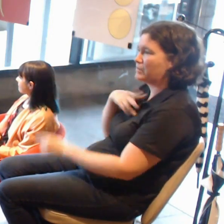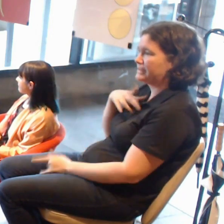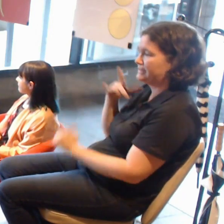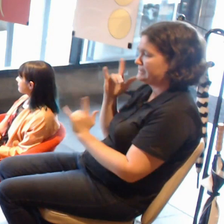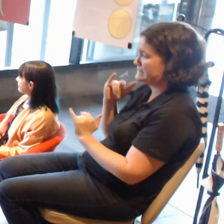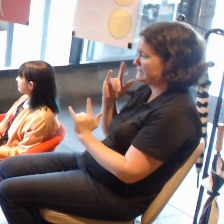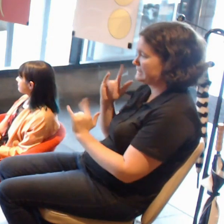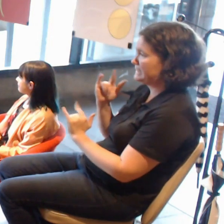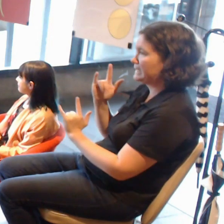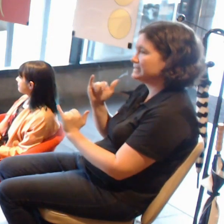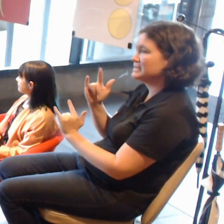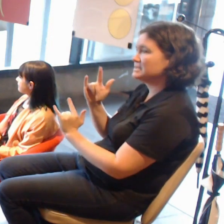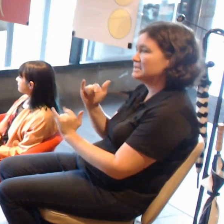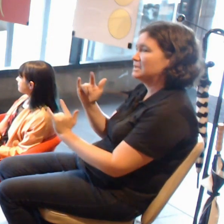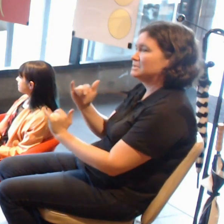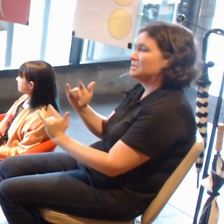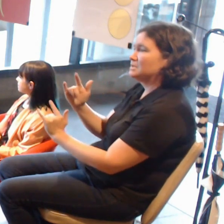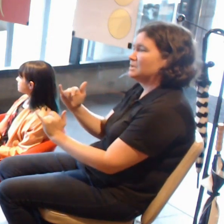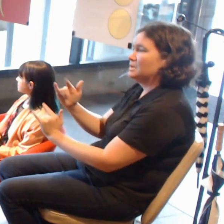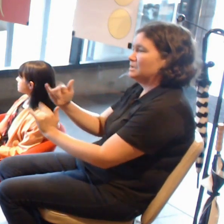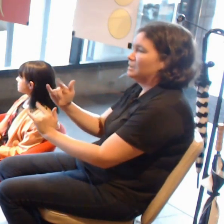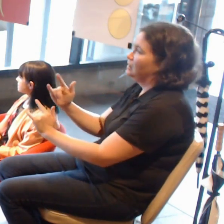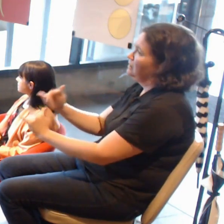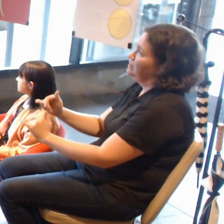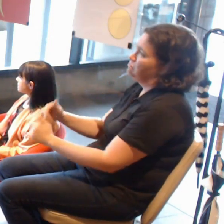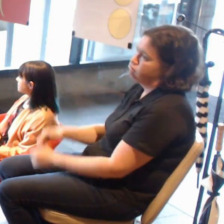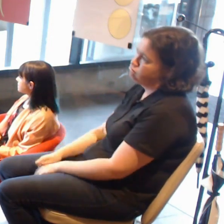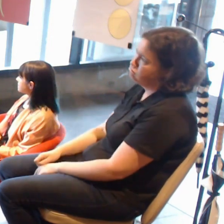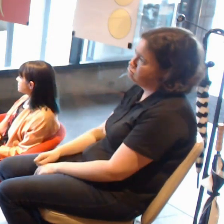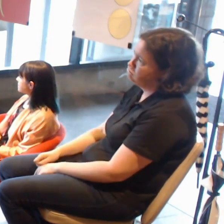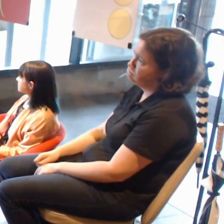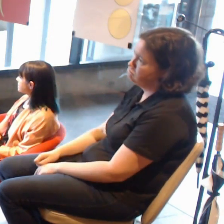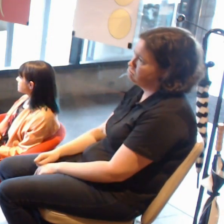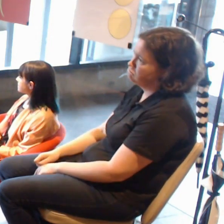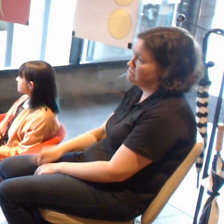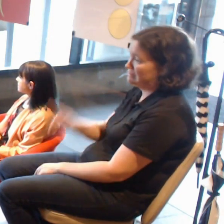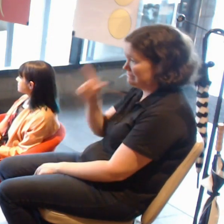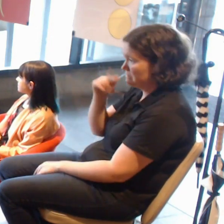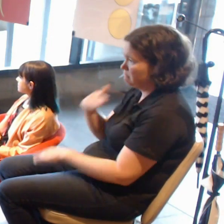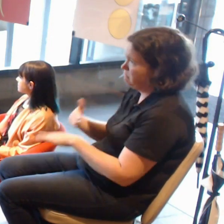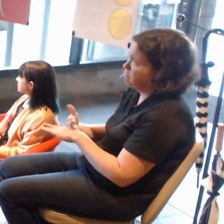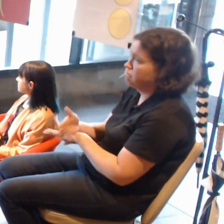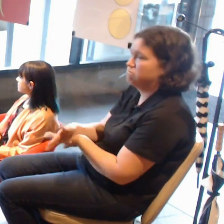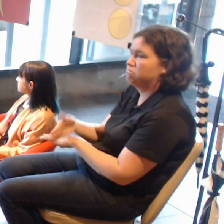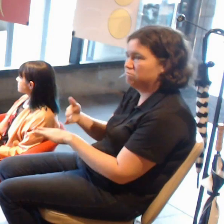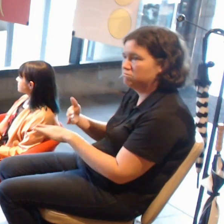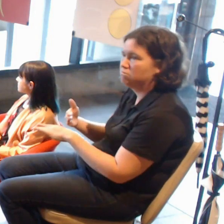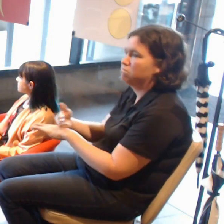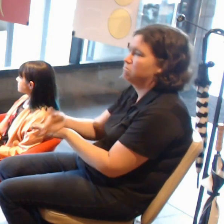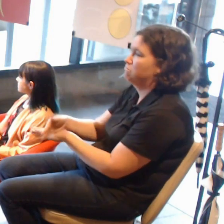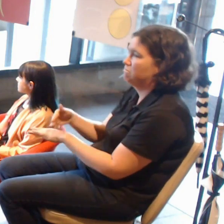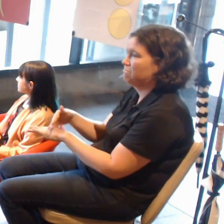It can be both an onerous task and a grey area in terms of,